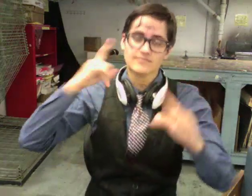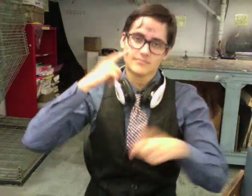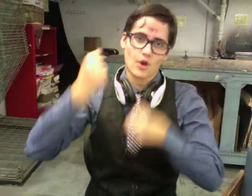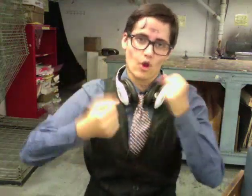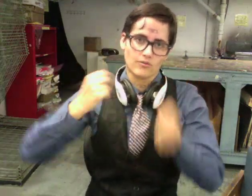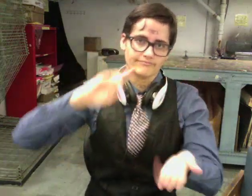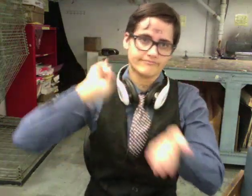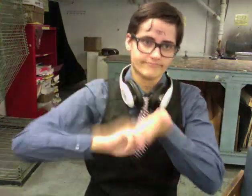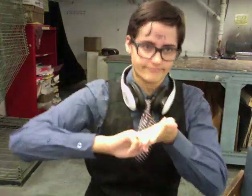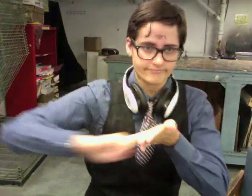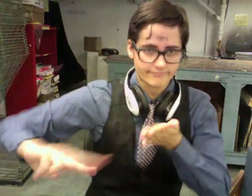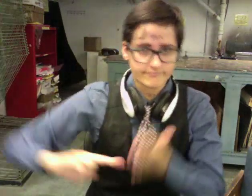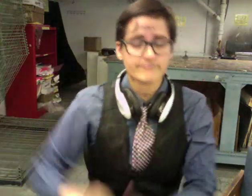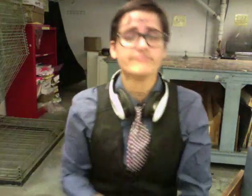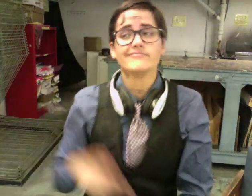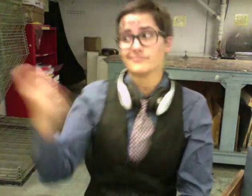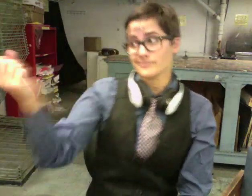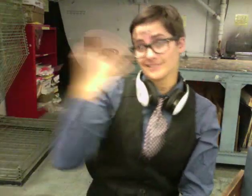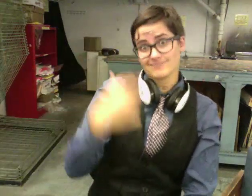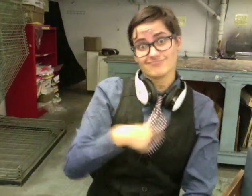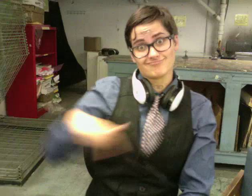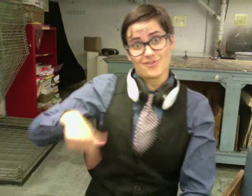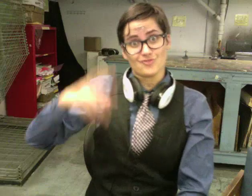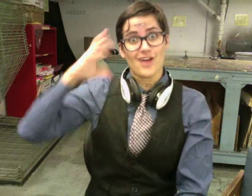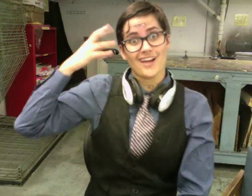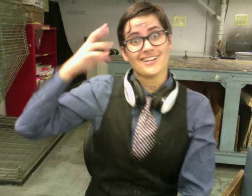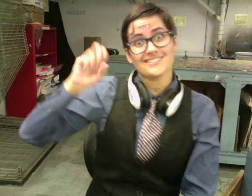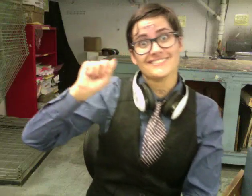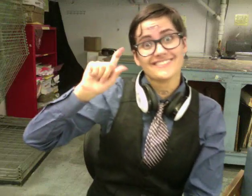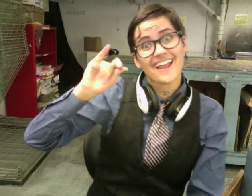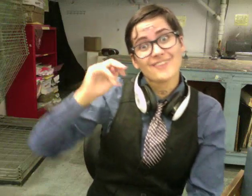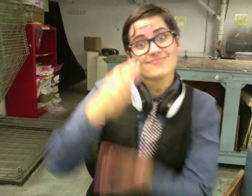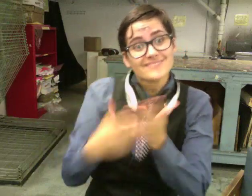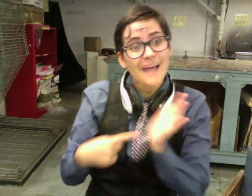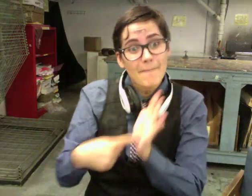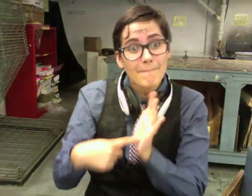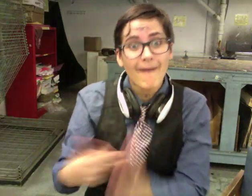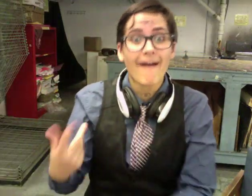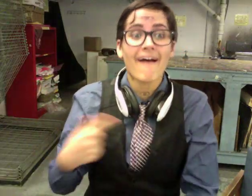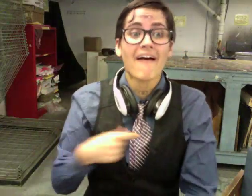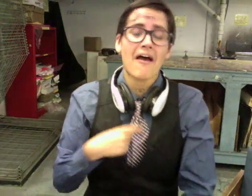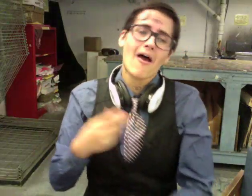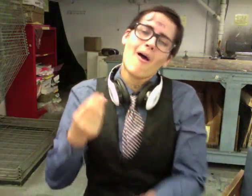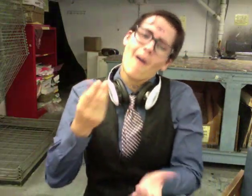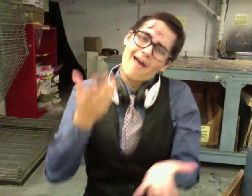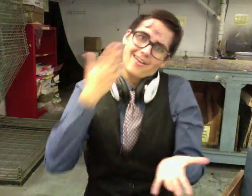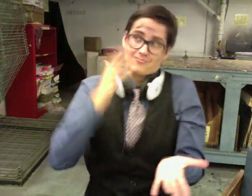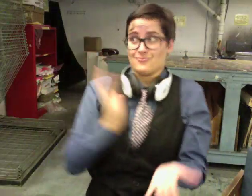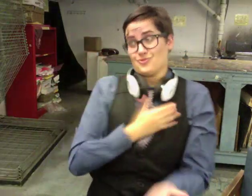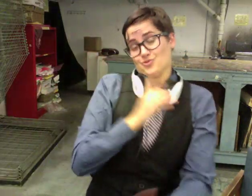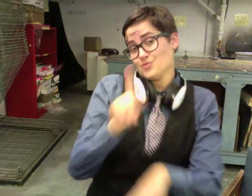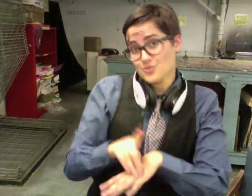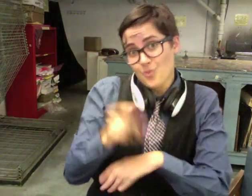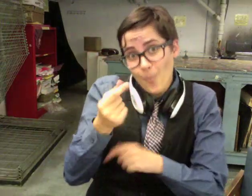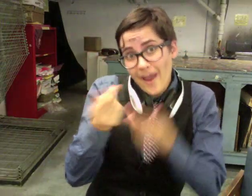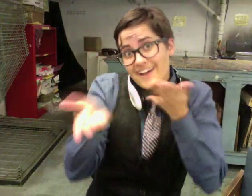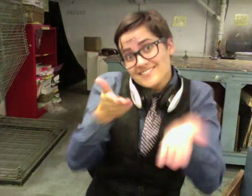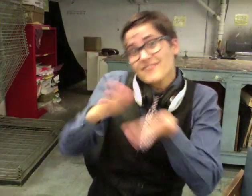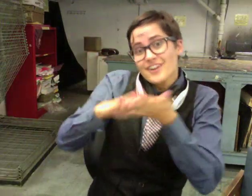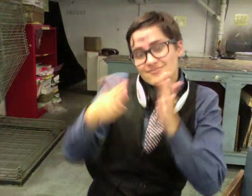They sent the station one to get some publicity. And...we're here to serve the community, so